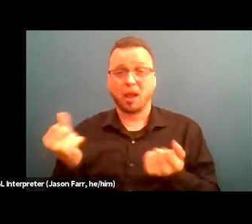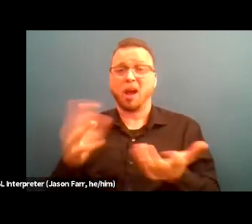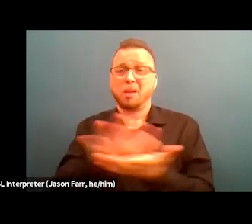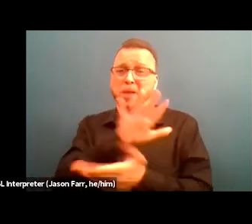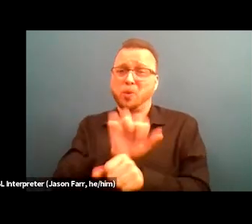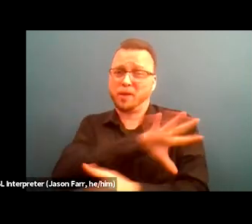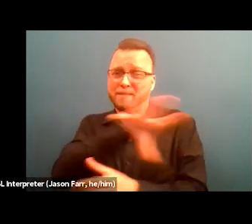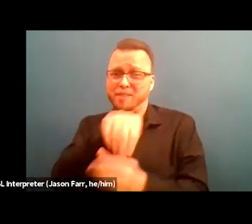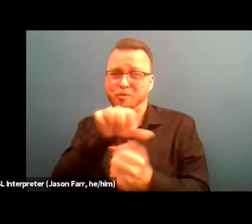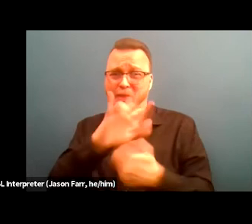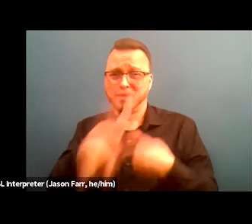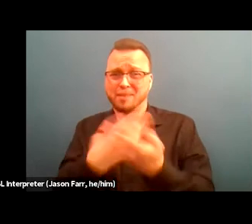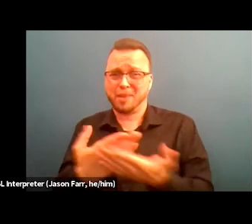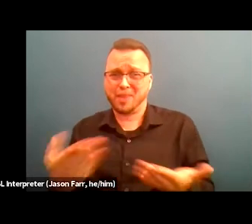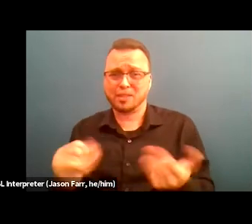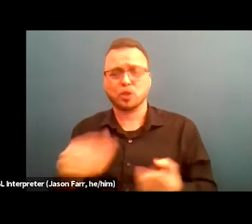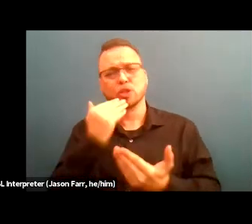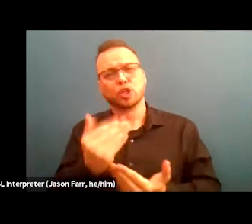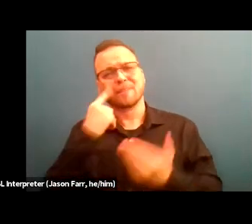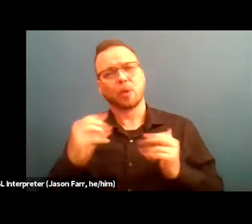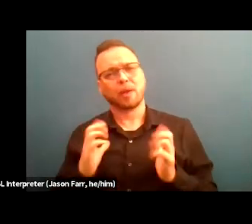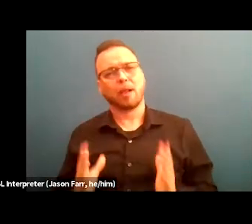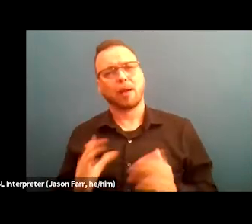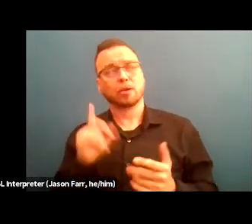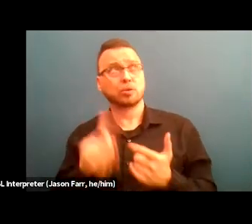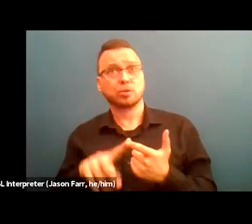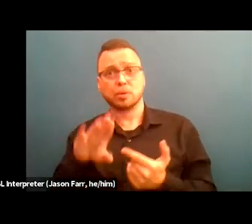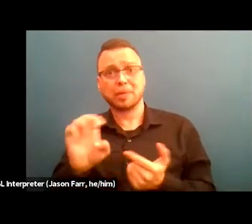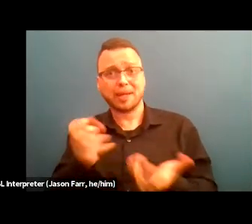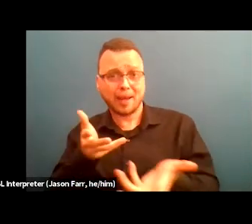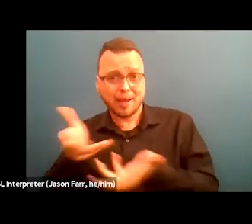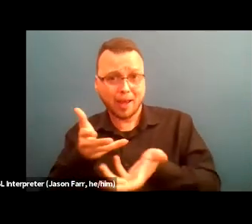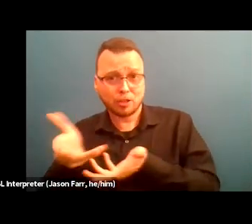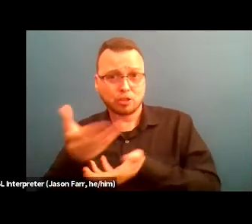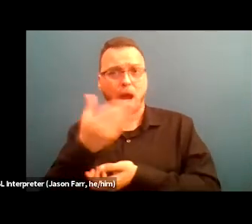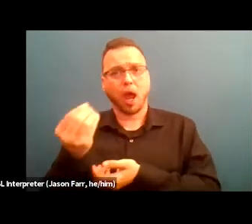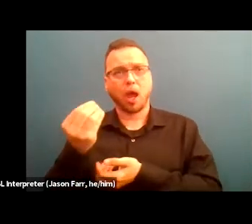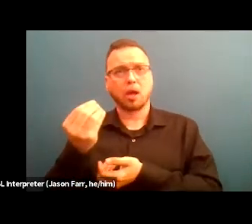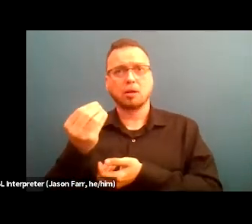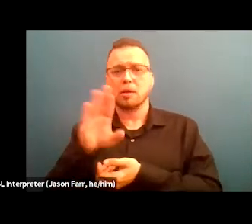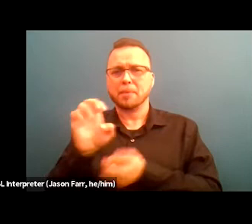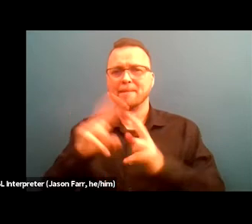So it's just good for the client to be engaged and, you know, be very helpful in the process,